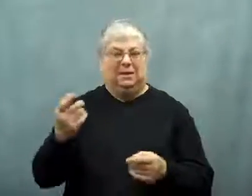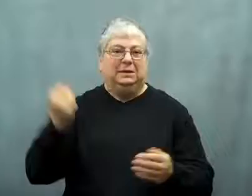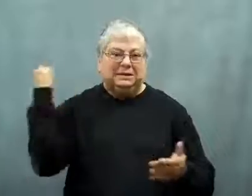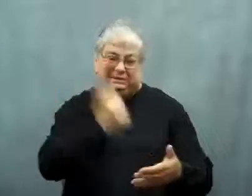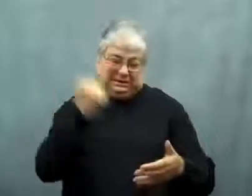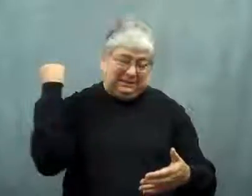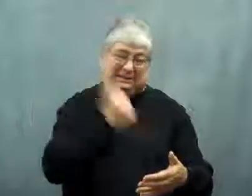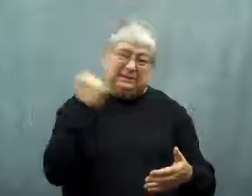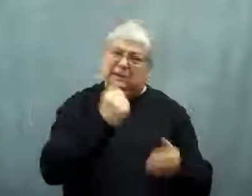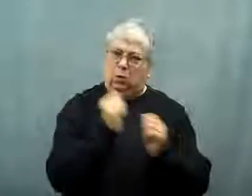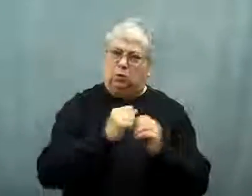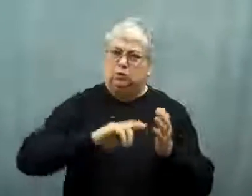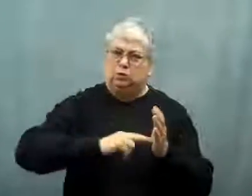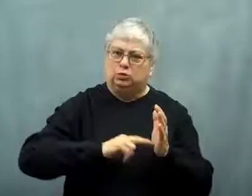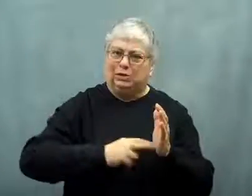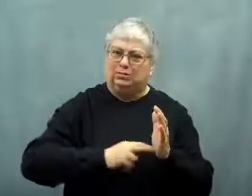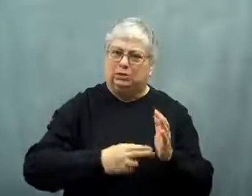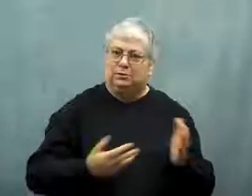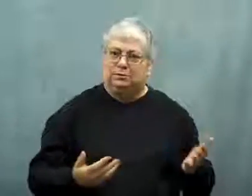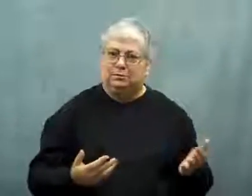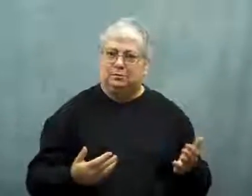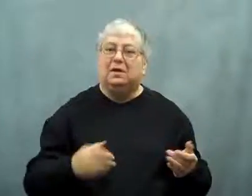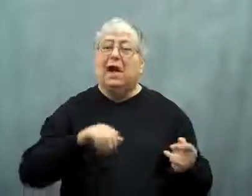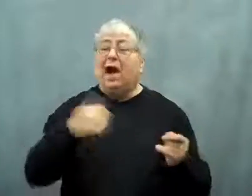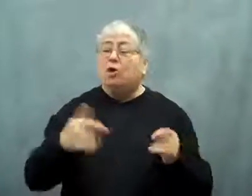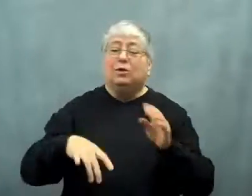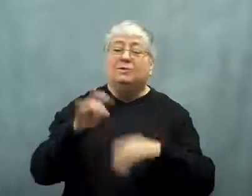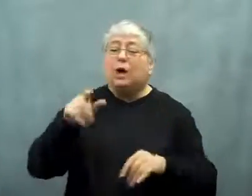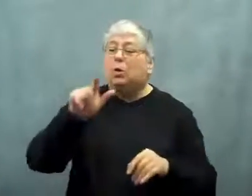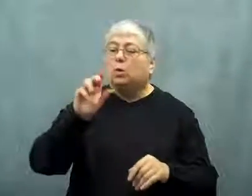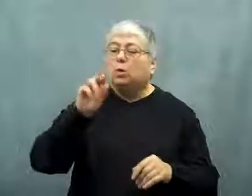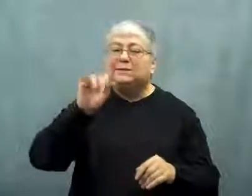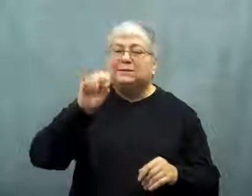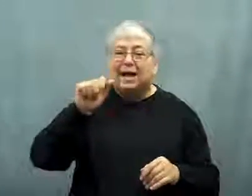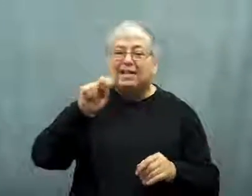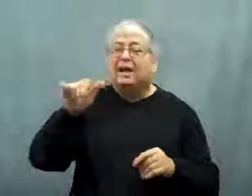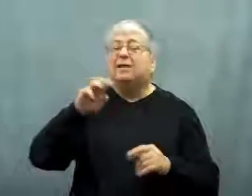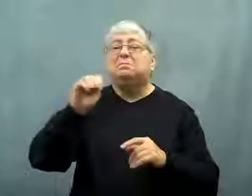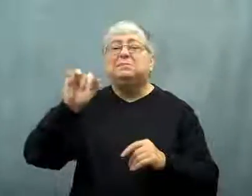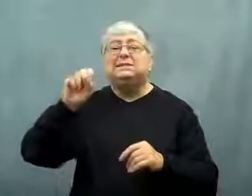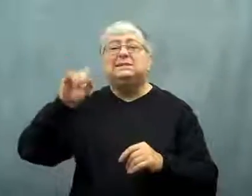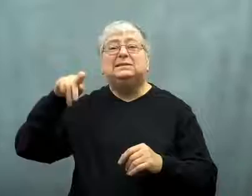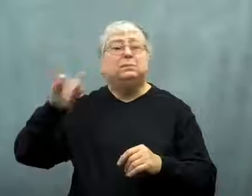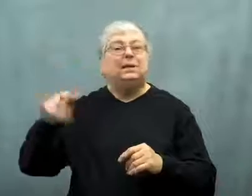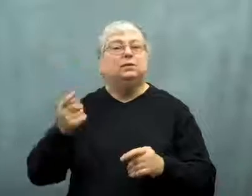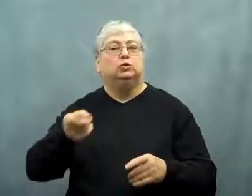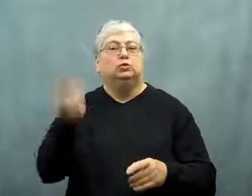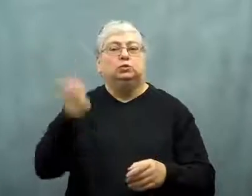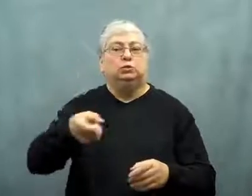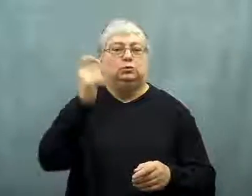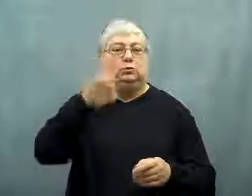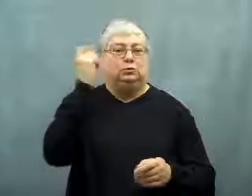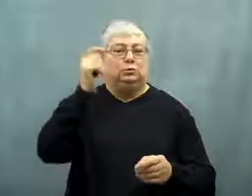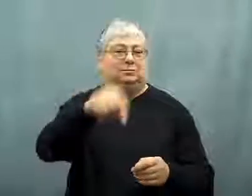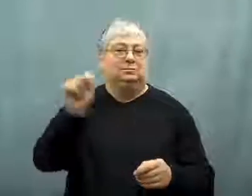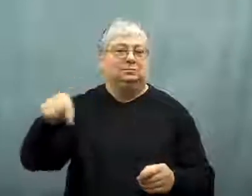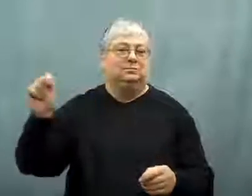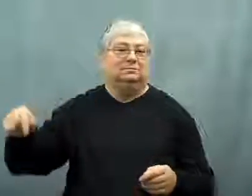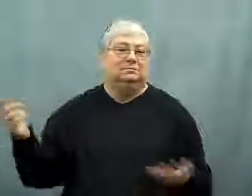It had been stabbed with a screwdriver.